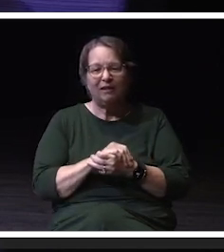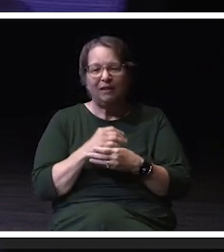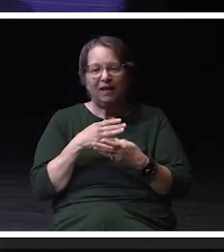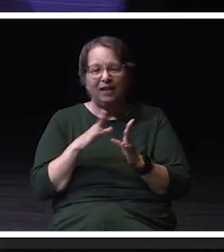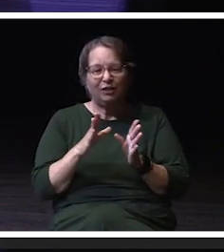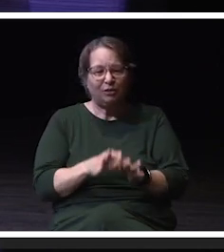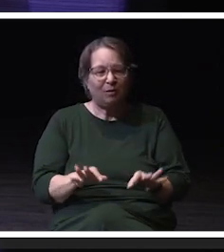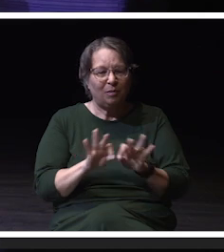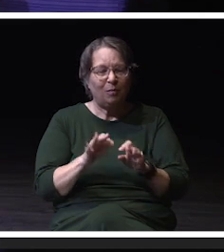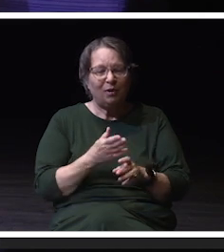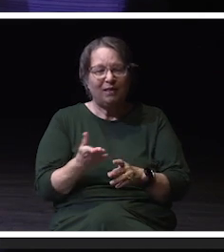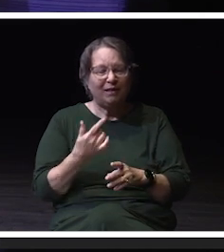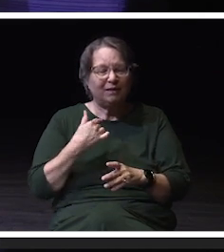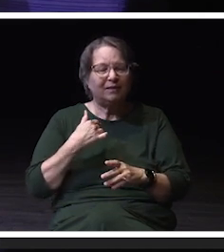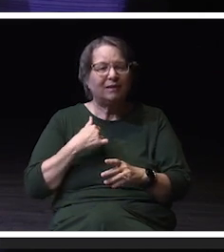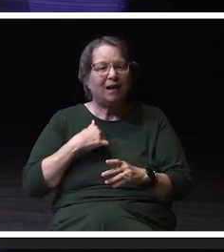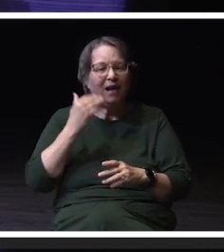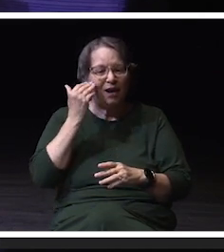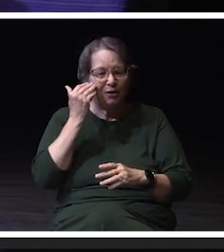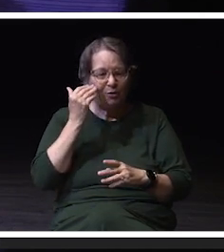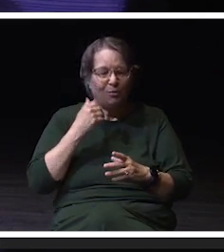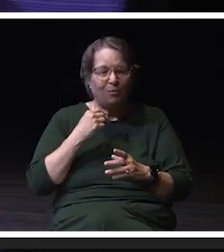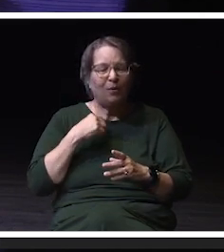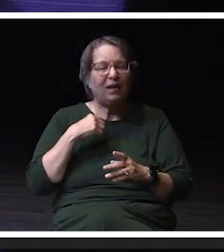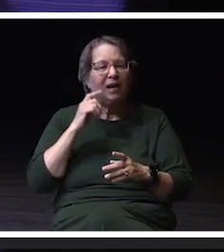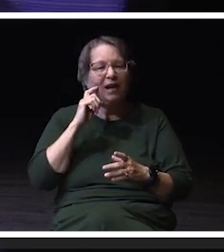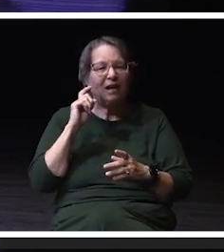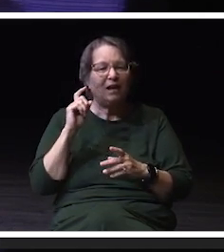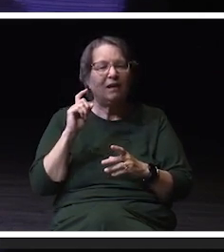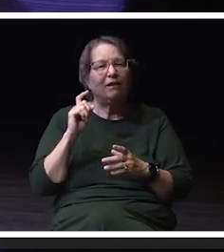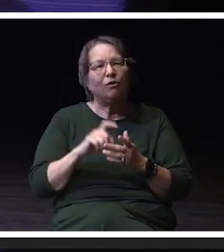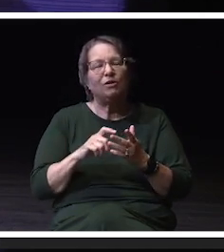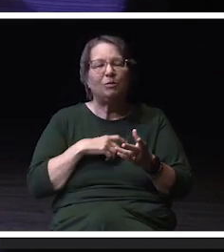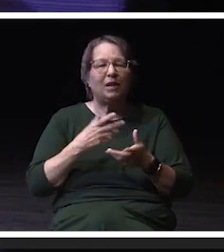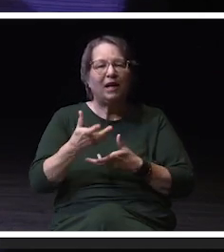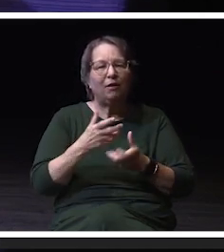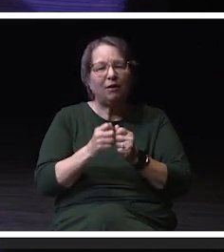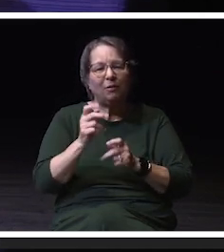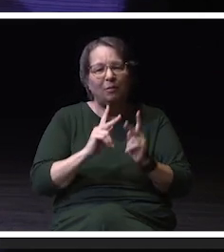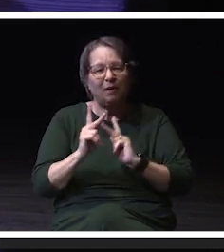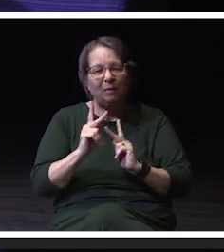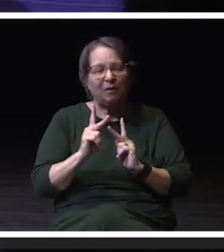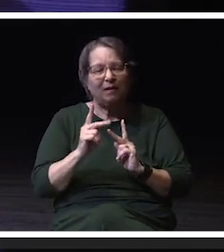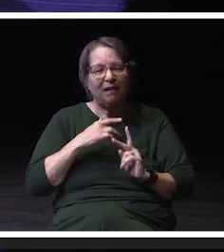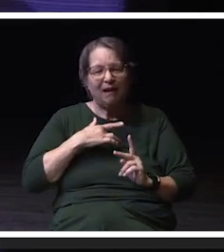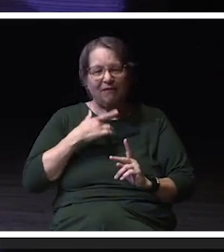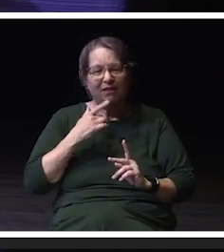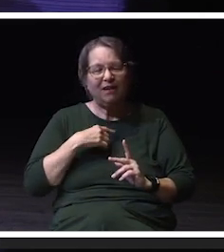and that I notice when I interact with my counterparts. And then the last thing for me is I feel like I really have a place I belong. So.